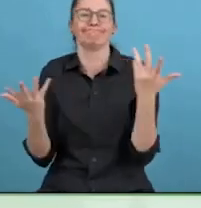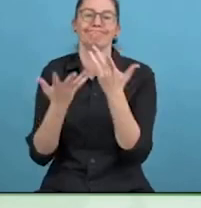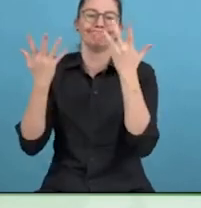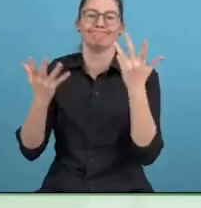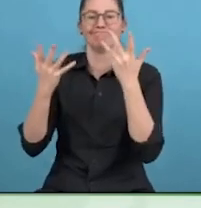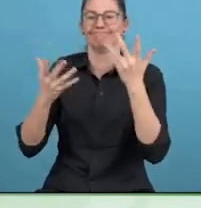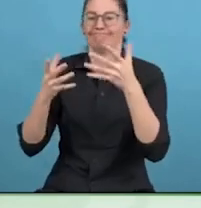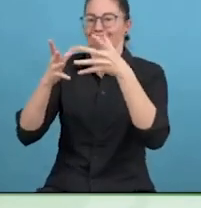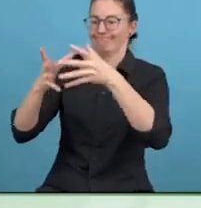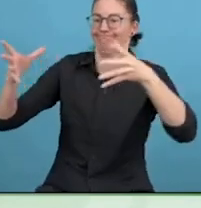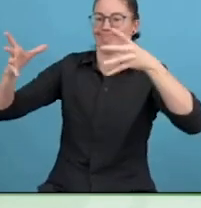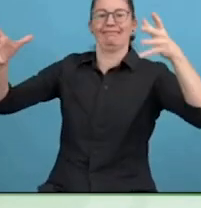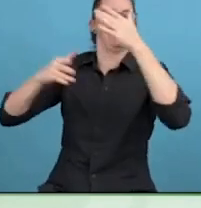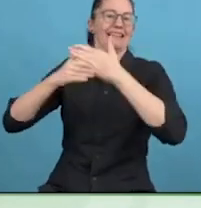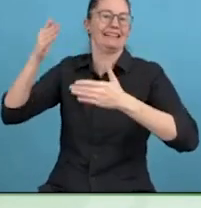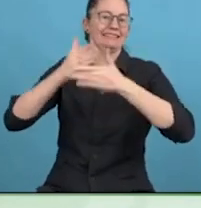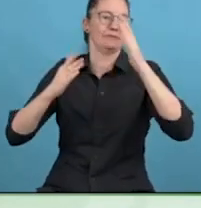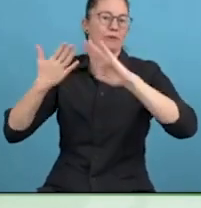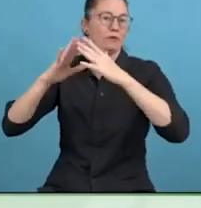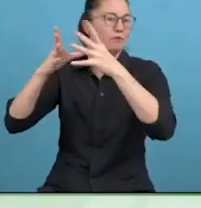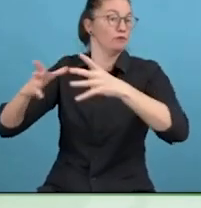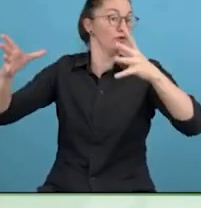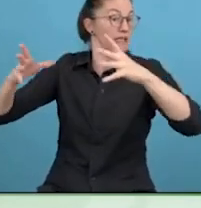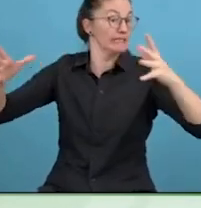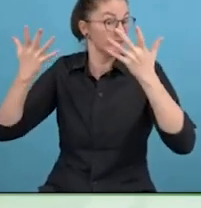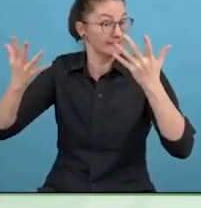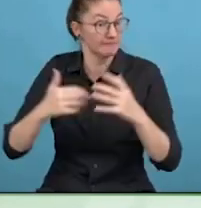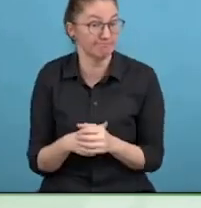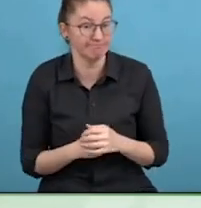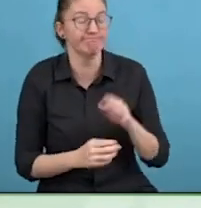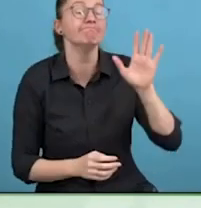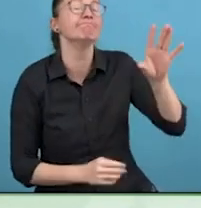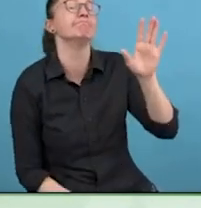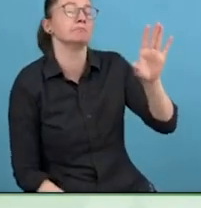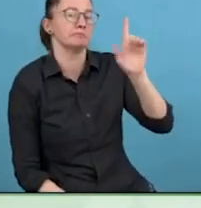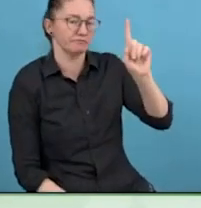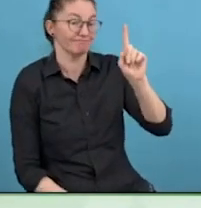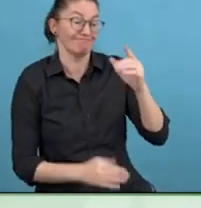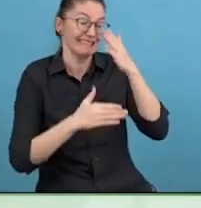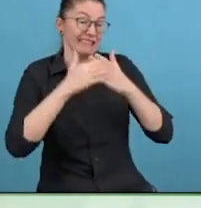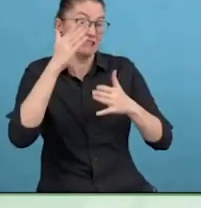If NGOs would actually be proactive, taking initiative, tell